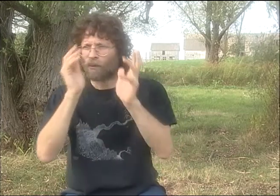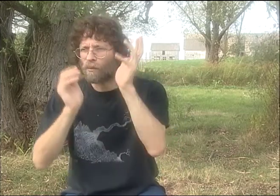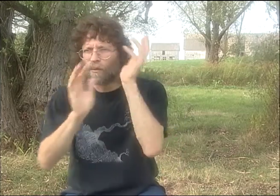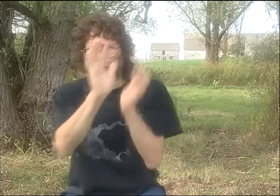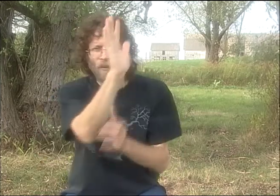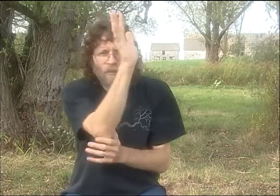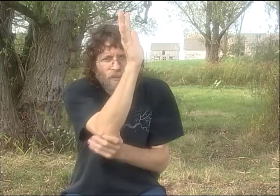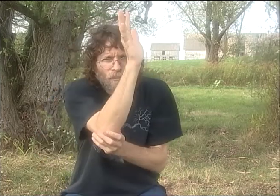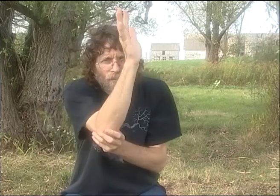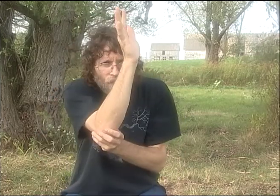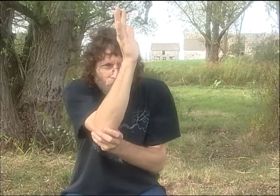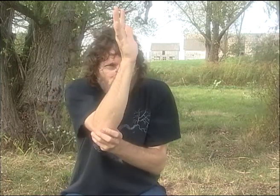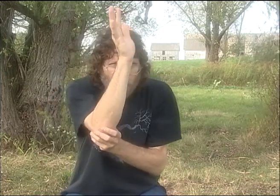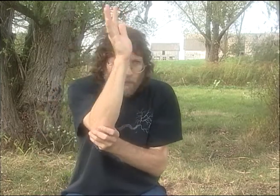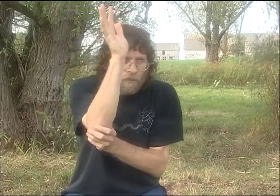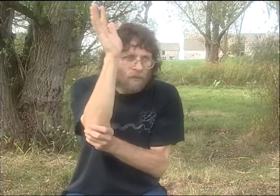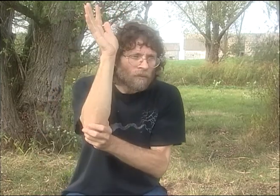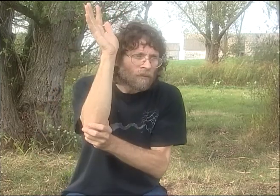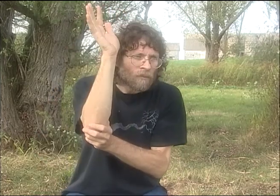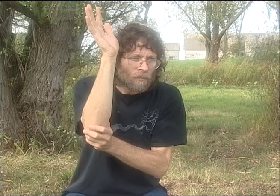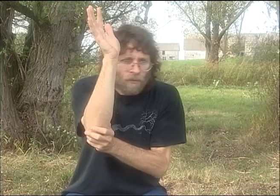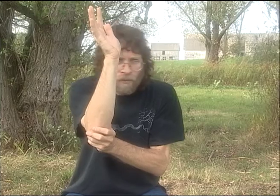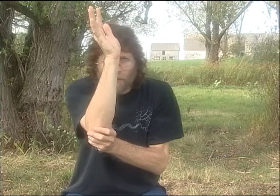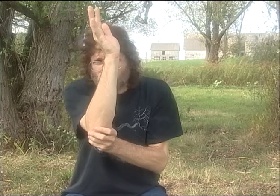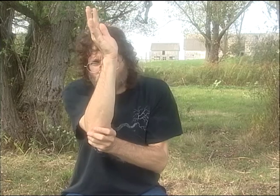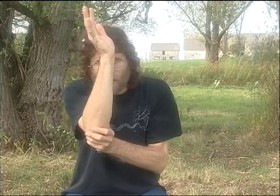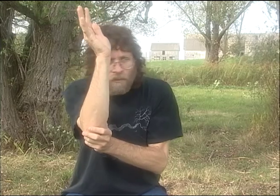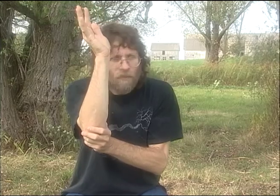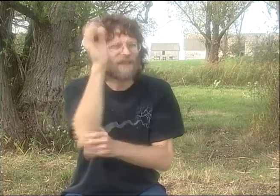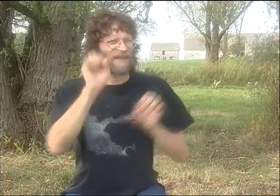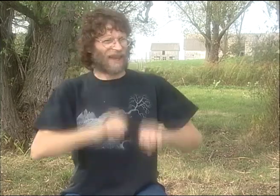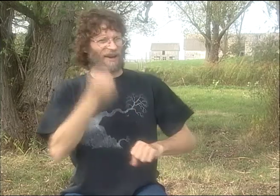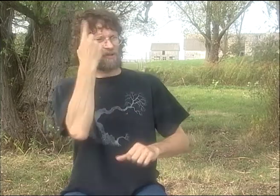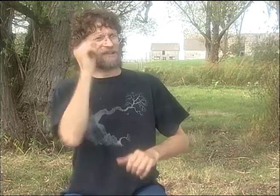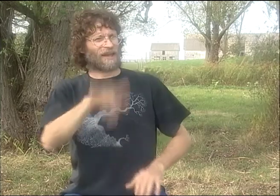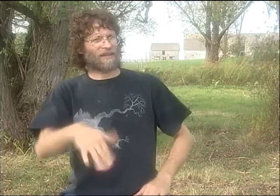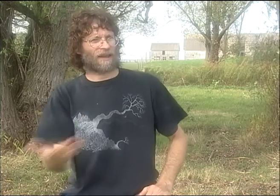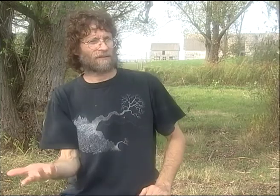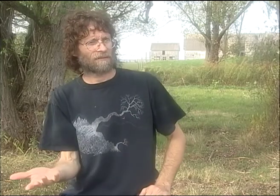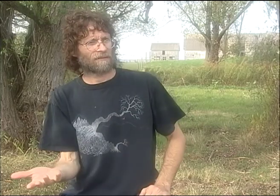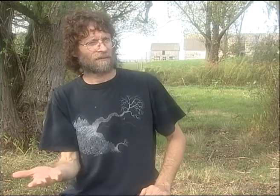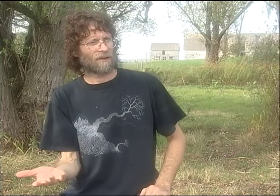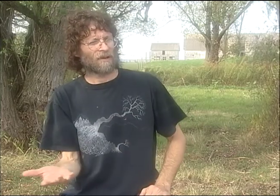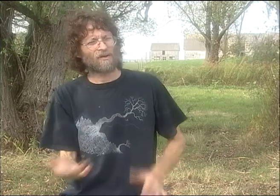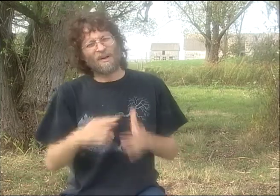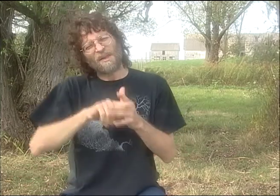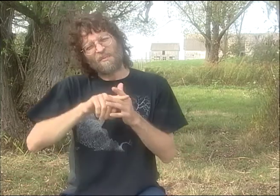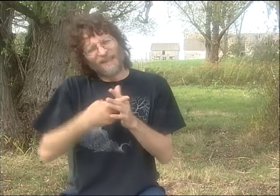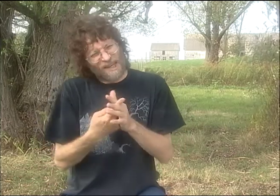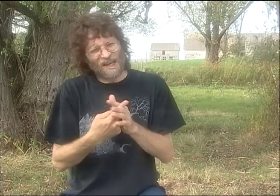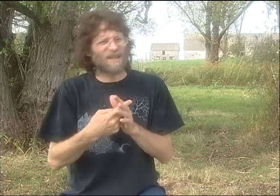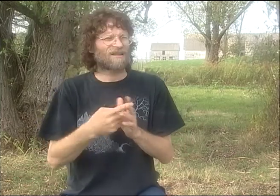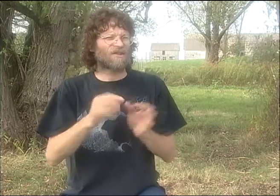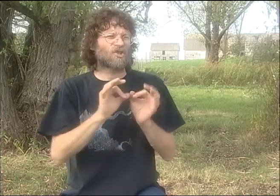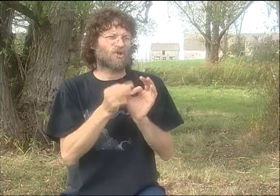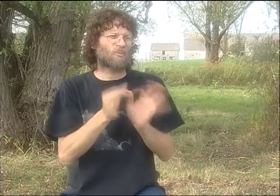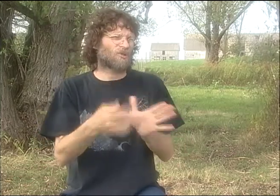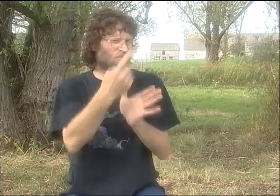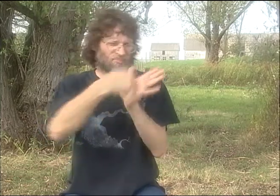SO THAT THE HEARING AUDIENCE WOULD BE ABLE TO JUST SEE THIS UNFOLD. A PERSON LOOKING FROM BEHIND A TREE, THEY CAN UNDERSTAND THAT.